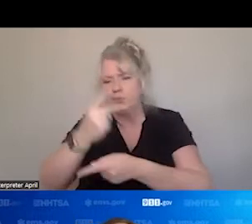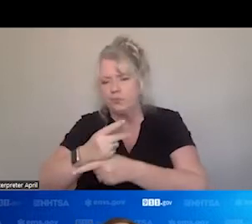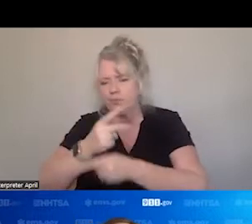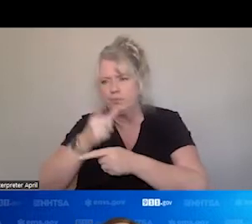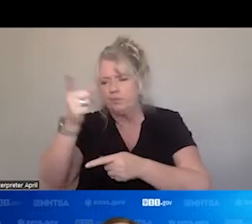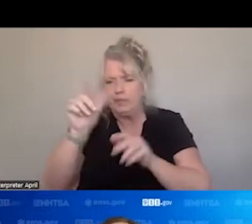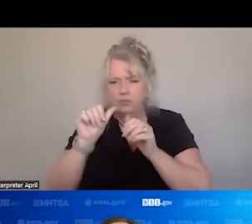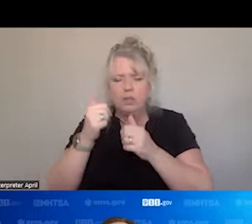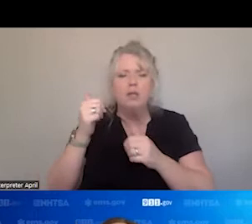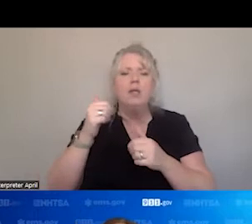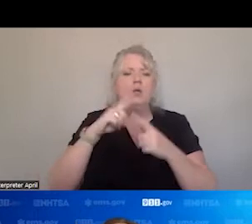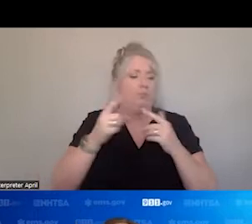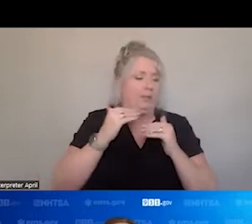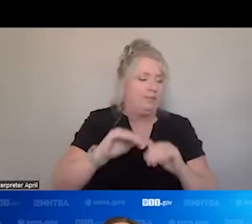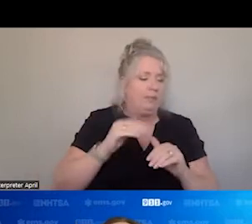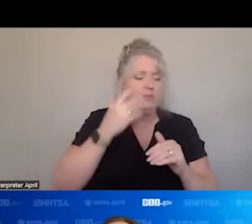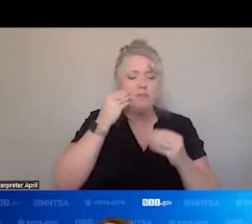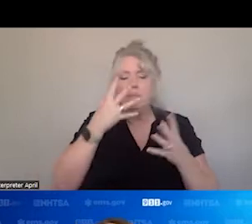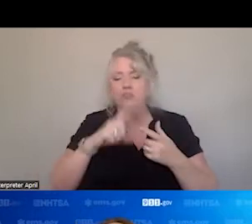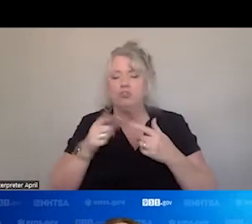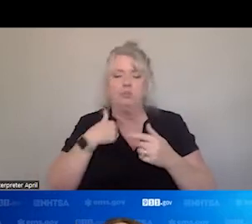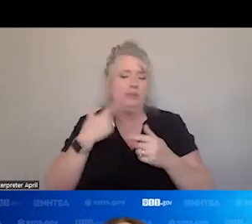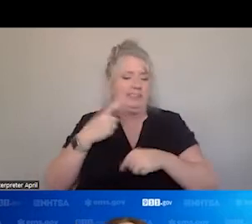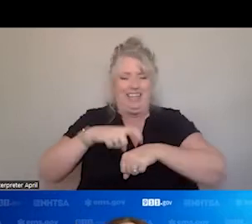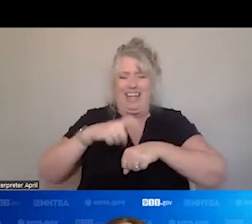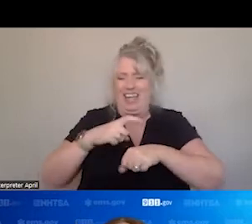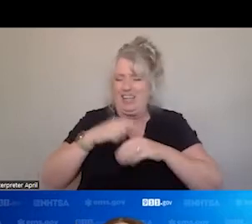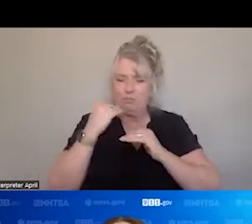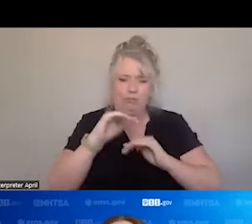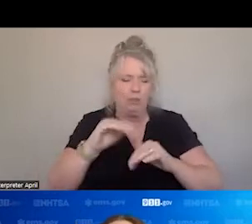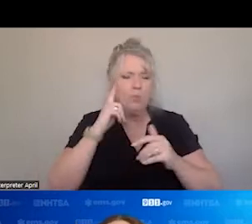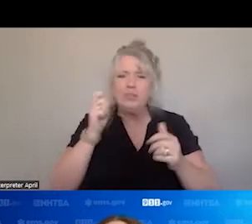INFORMATION, AND LIMITED AMOUNT OF TIME. WE DON'T AUTOMATICALLY HAVE ACCESS TO THE PATIENT'S HEALTH